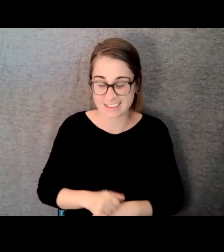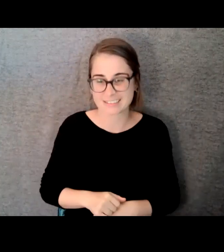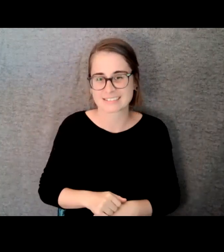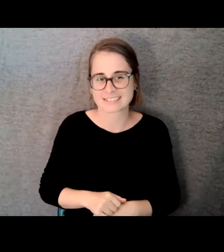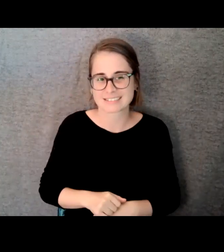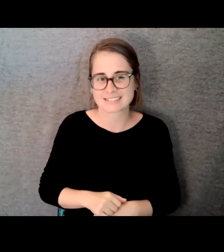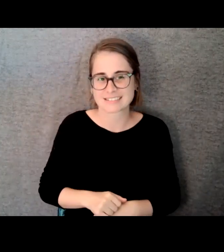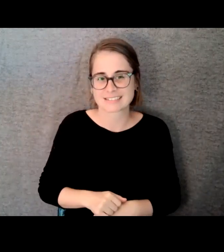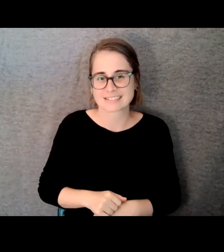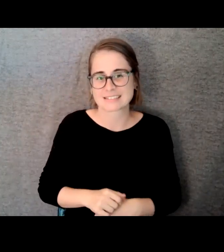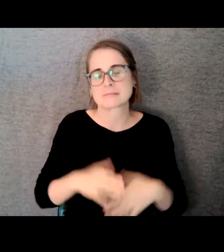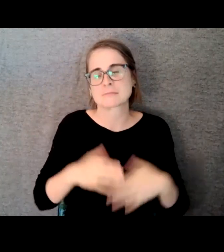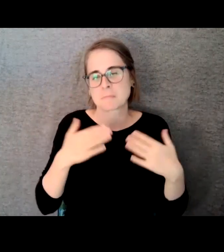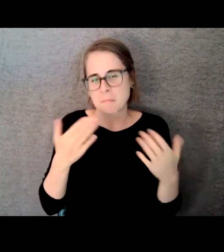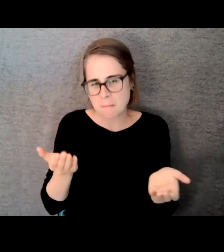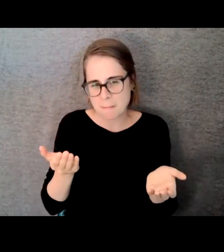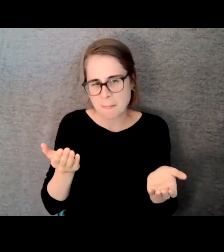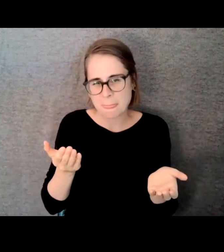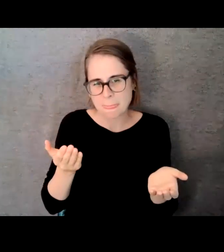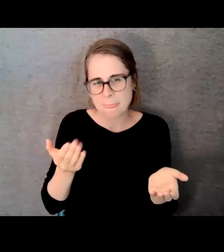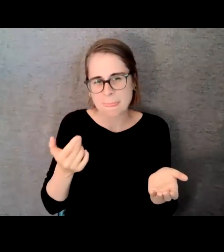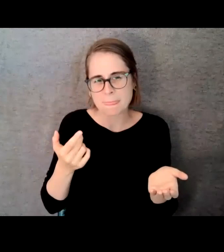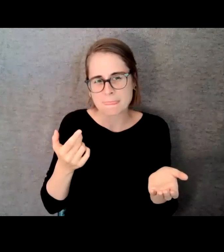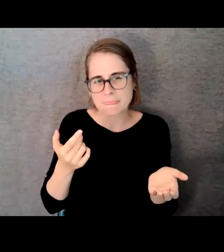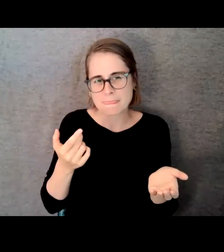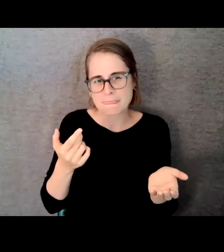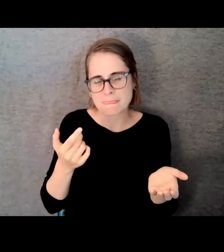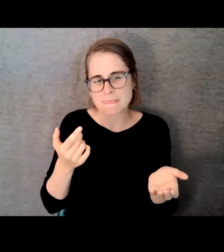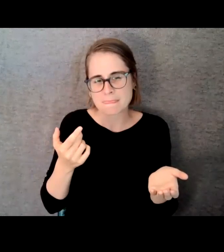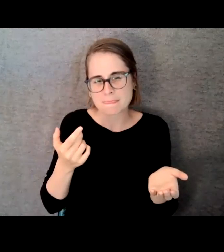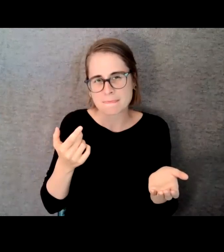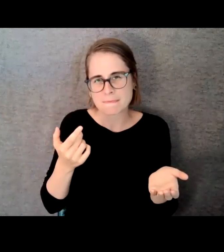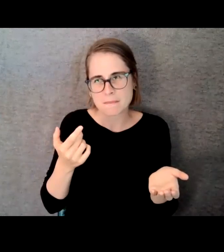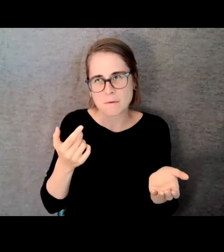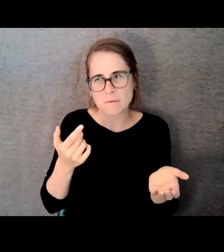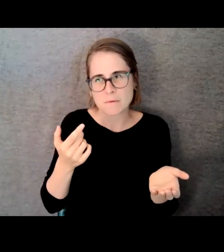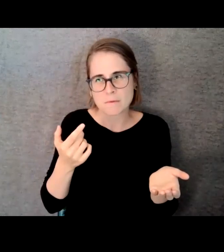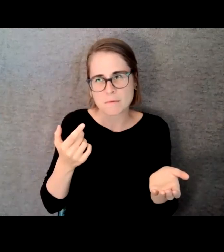or so and I remember thinking I'm like, oh, maybe I should try writing a musical.